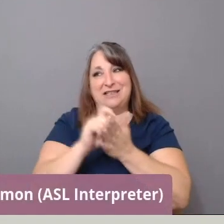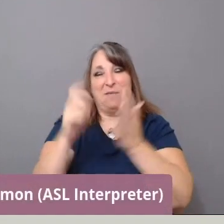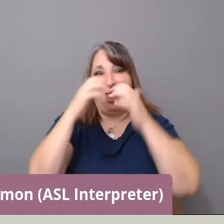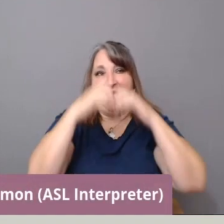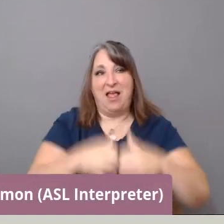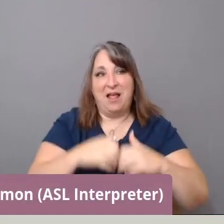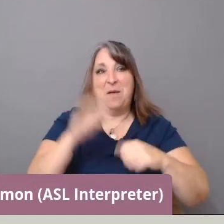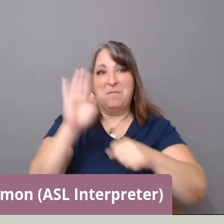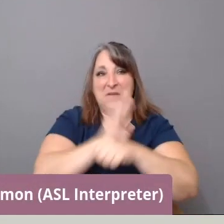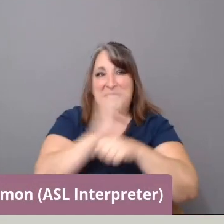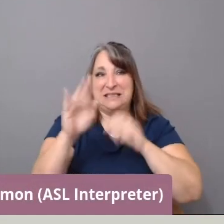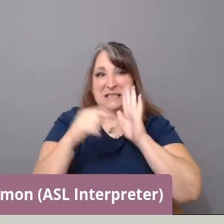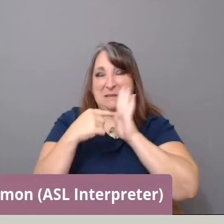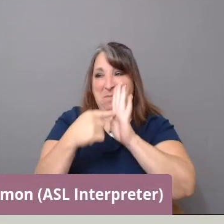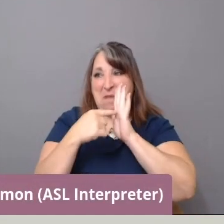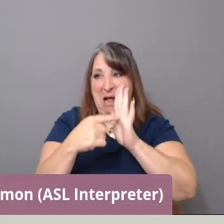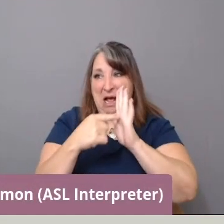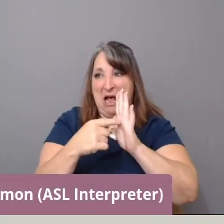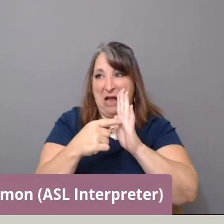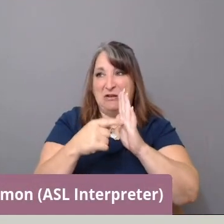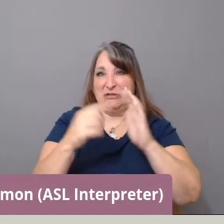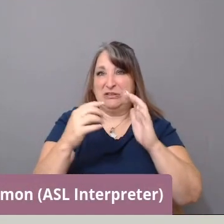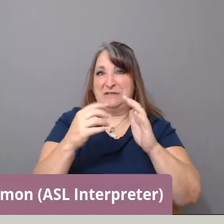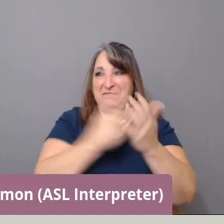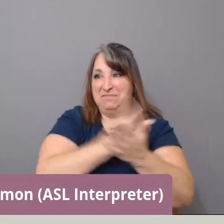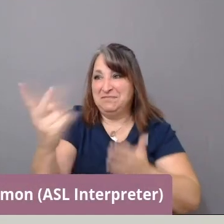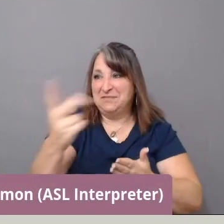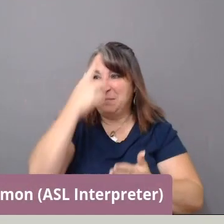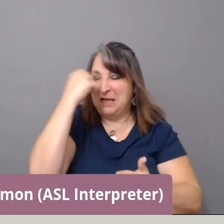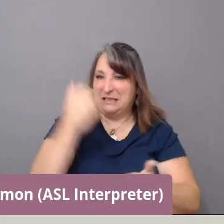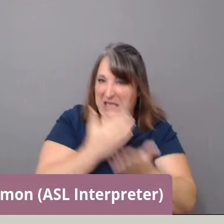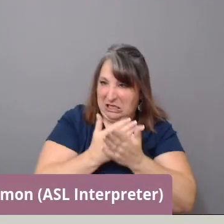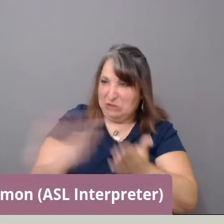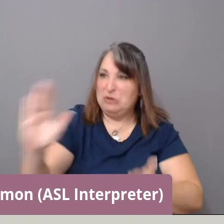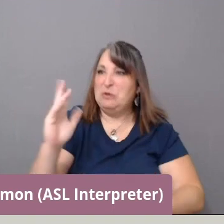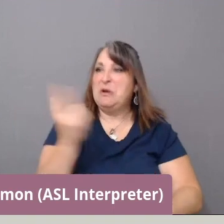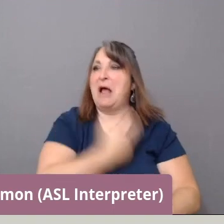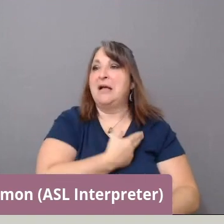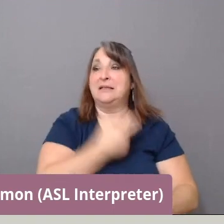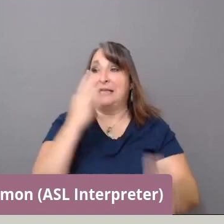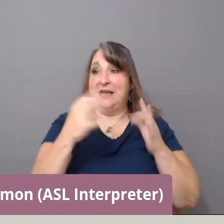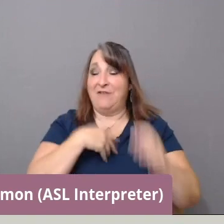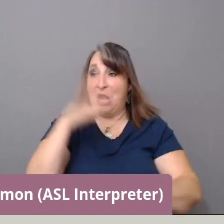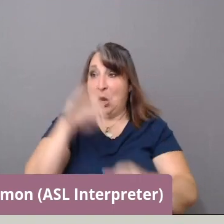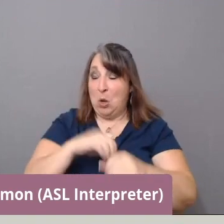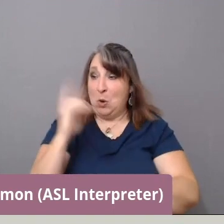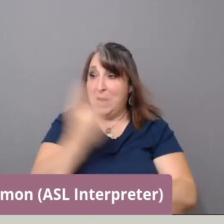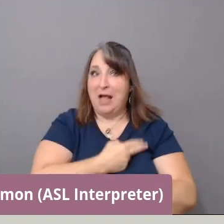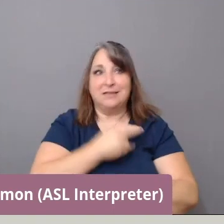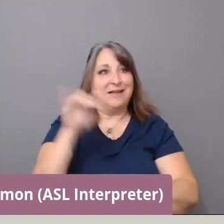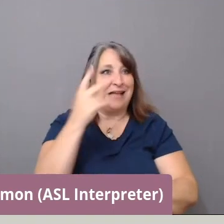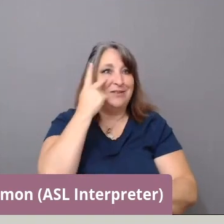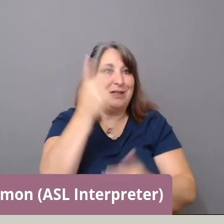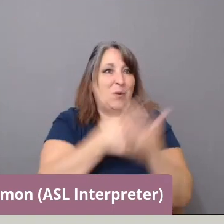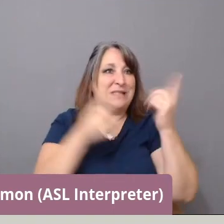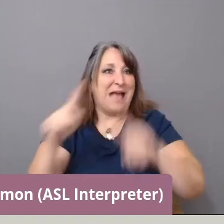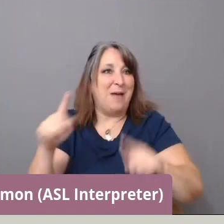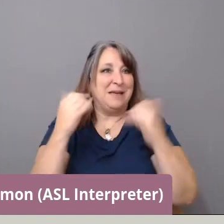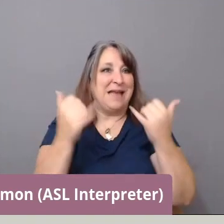apart because we're excluded. And if we were included, as you see kind of what's happening right now with the "LA Times" and,